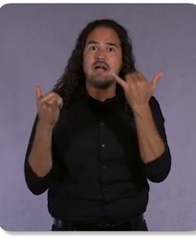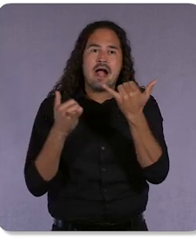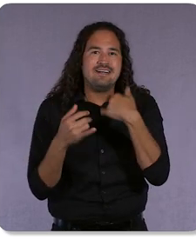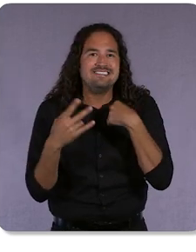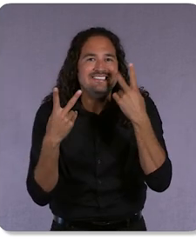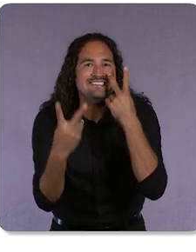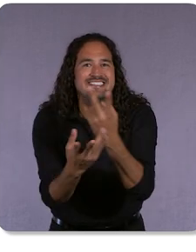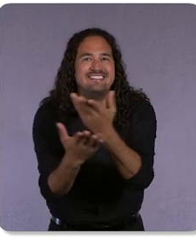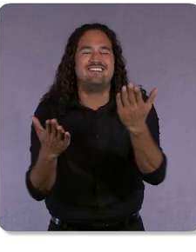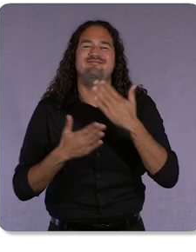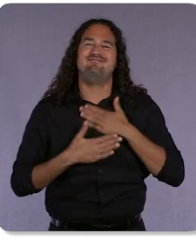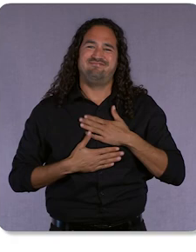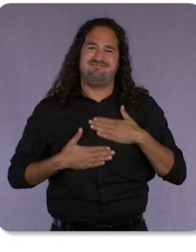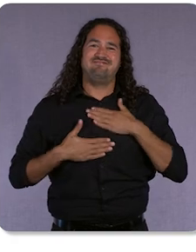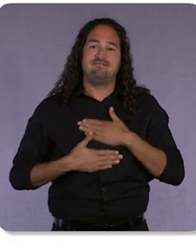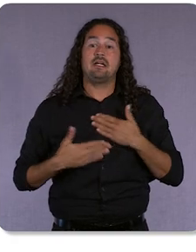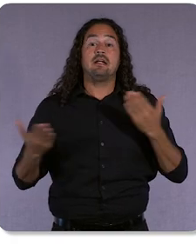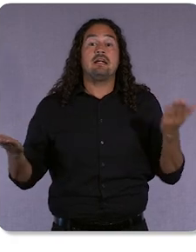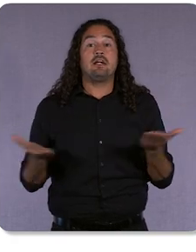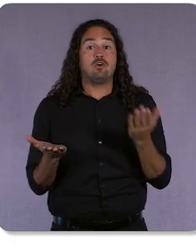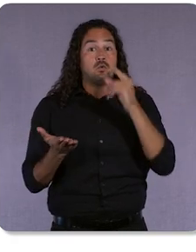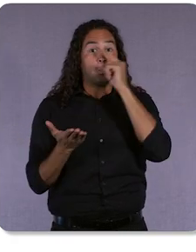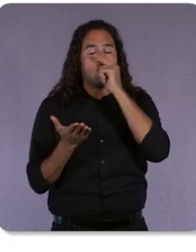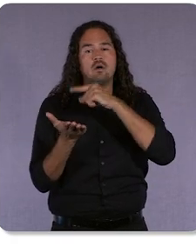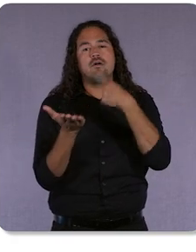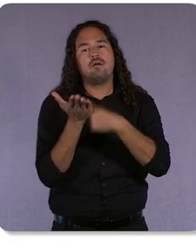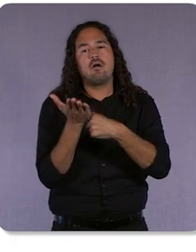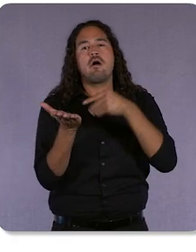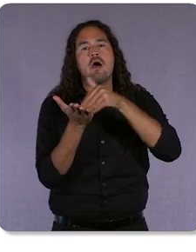So at Google, we talk a lot about automation and machine learning.